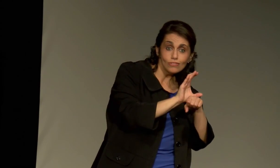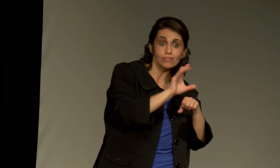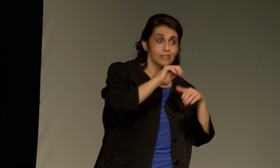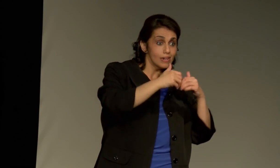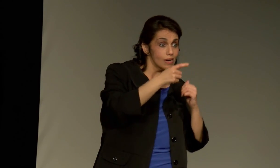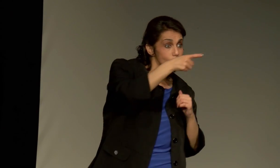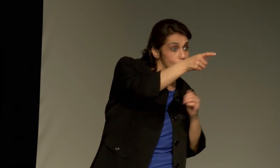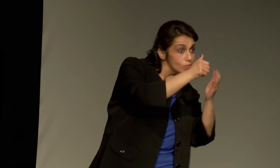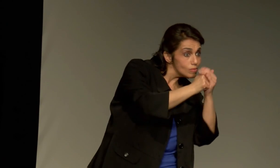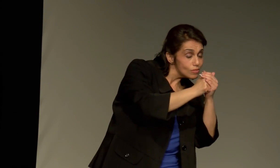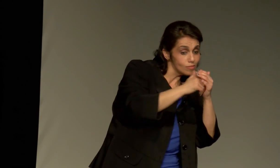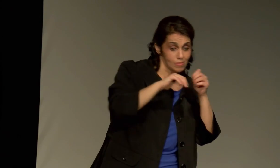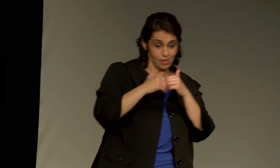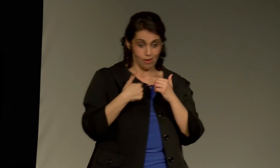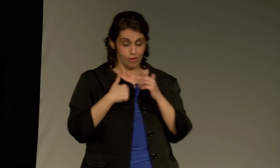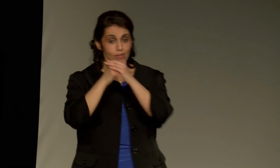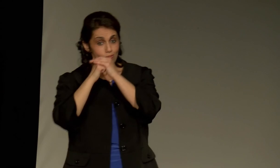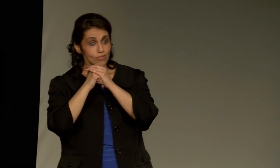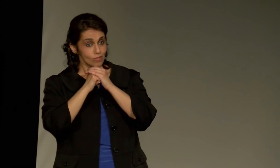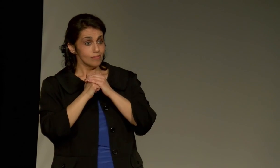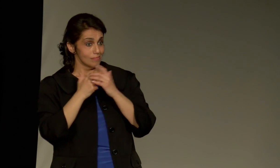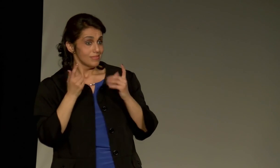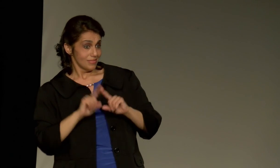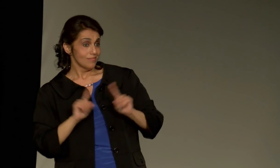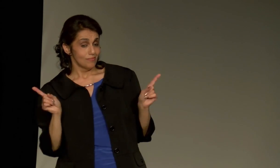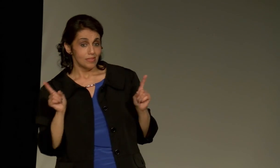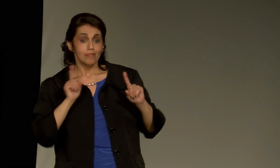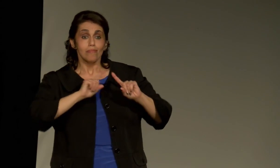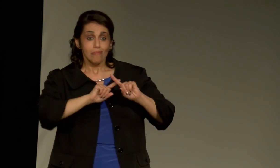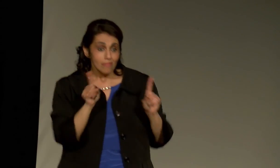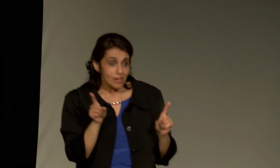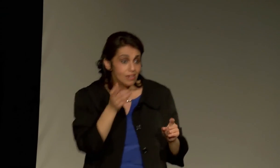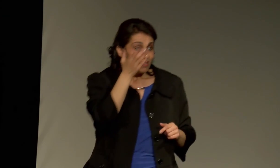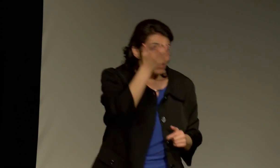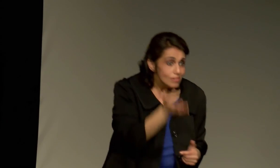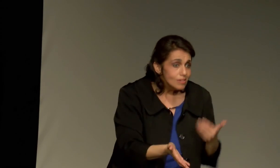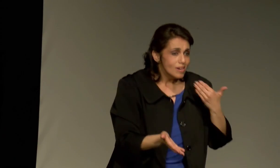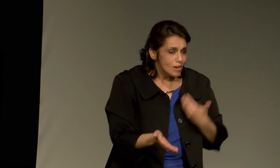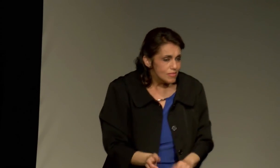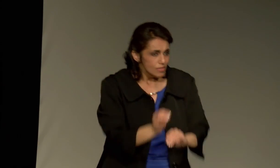Those of you who love God and go to church and love to worship, are the same as me.